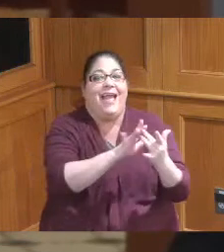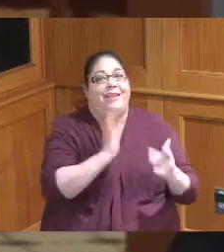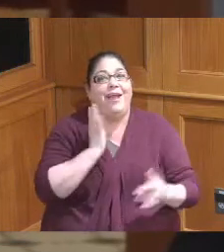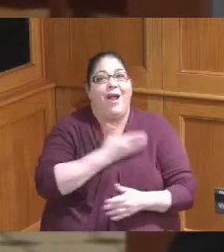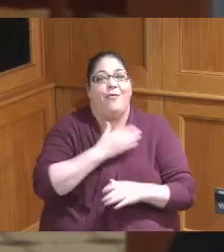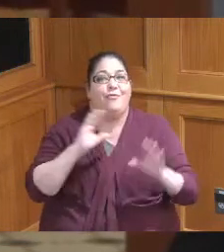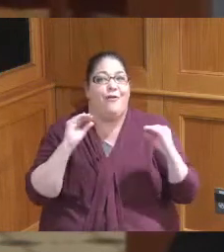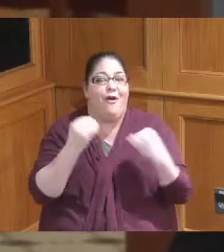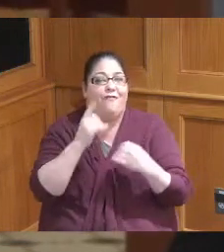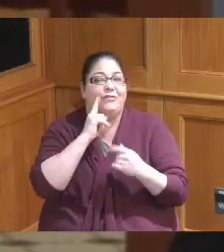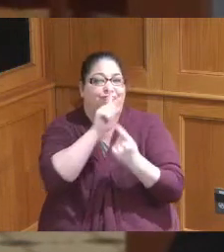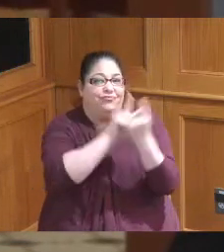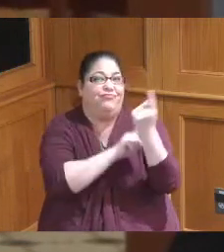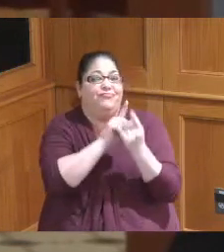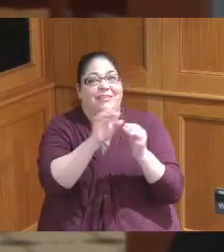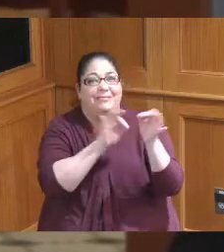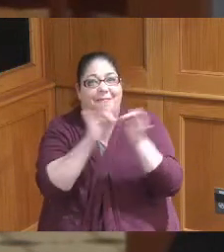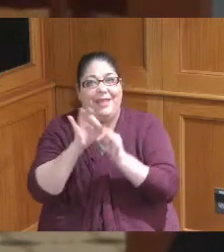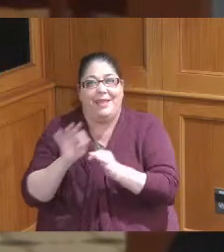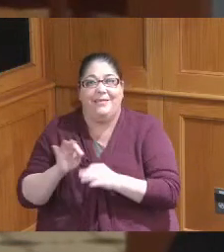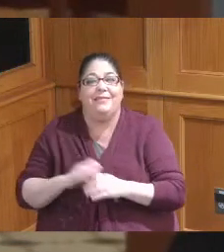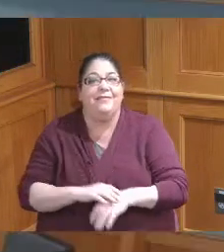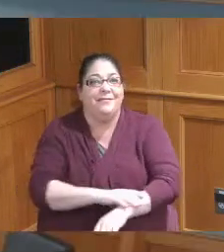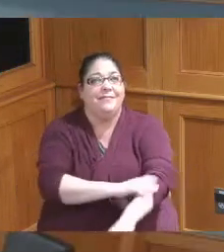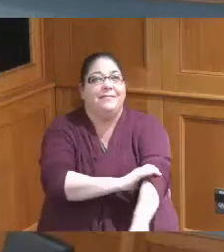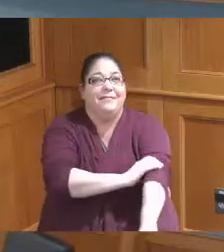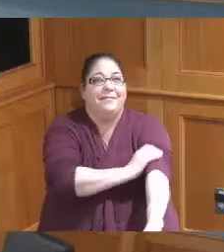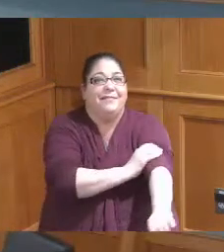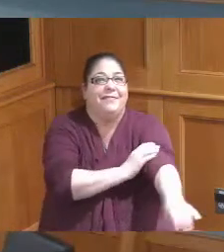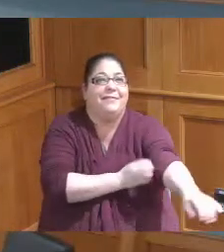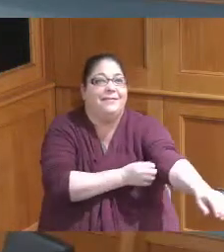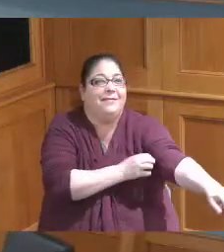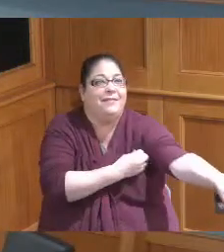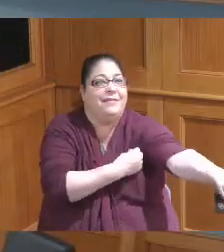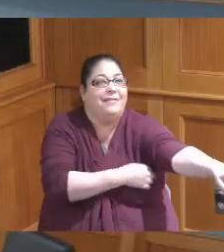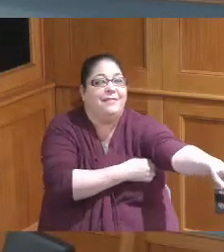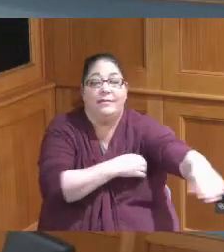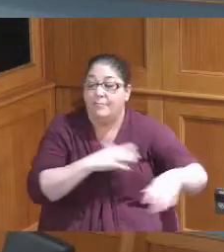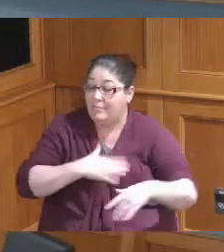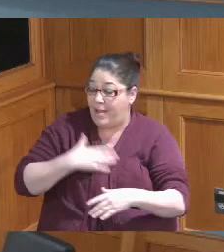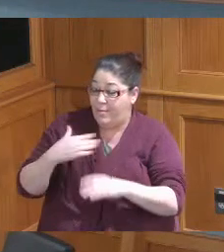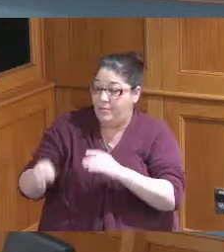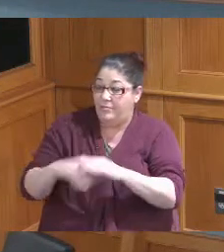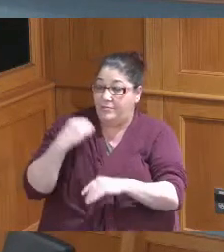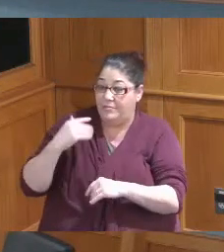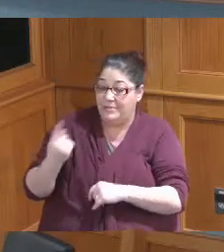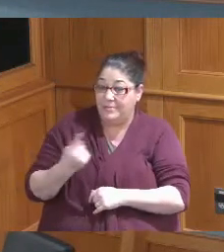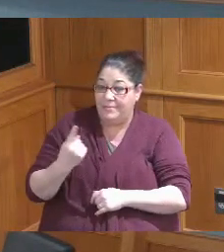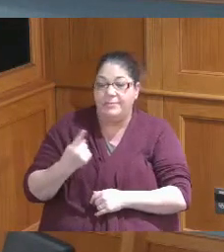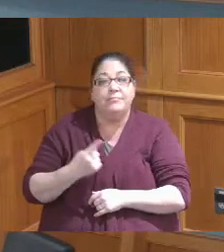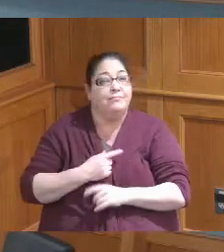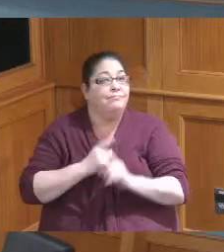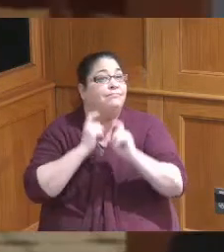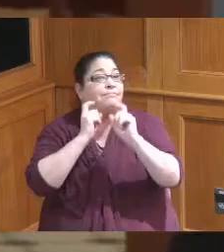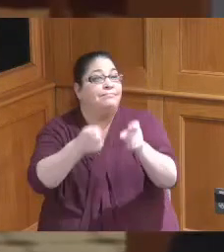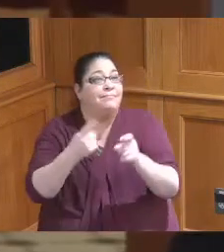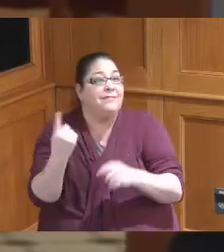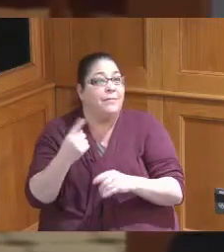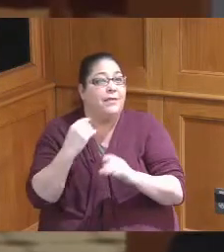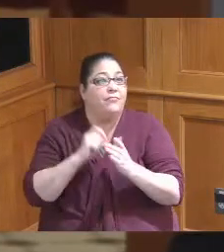office okay you can contact an office information I'd be happy to submit something one thing I was I